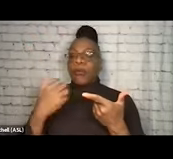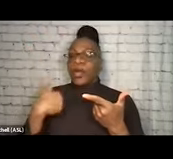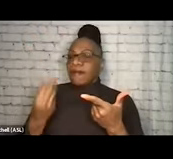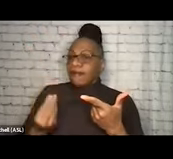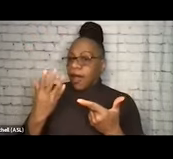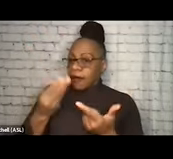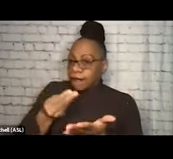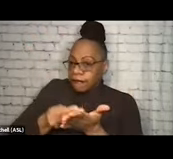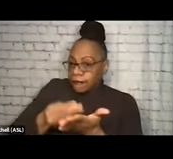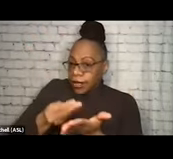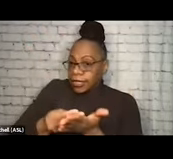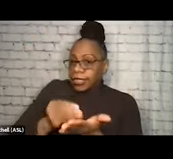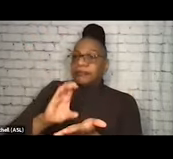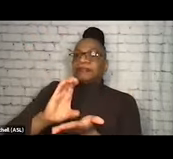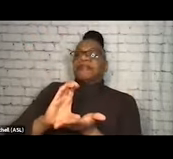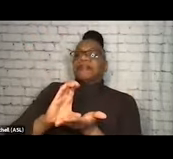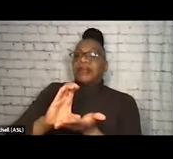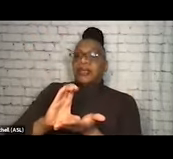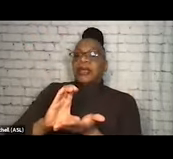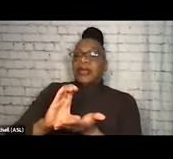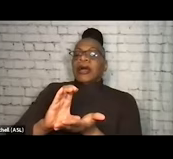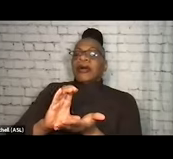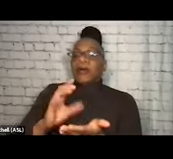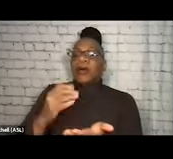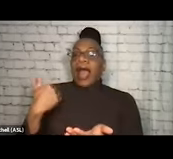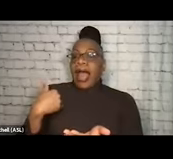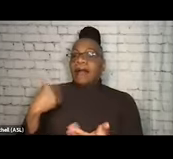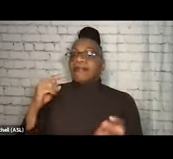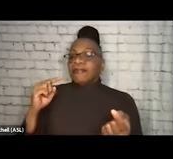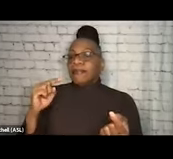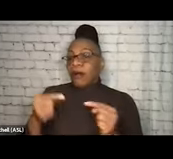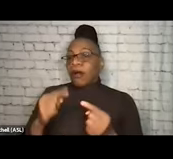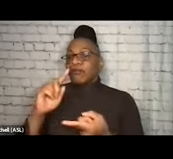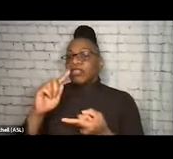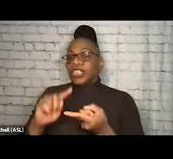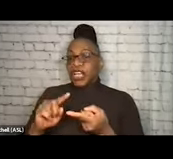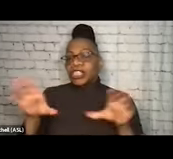being given for harm reduction activities. Although, like, maybe I would argue, like, never enough.